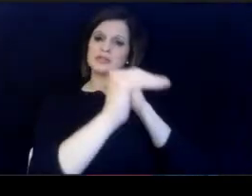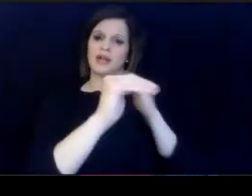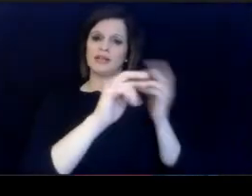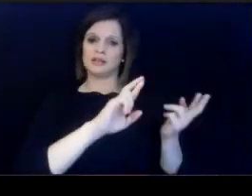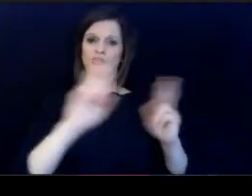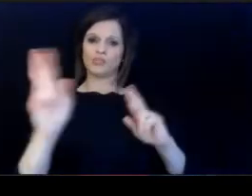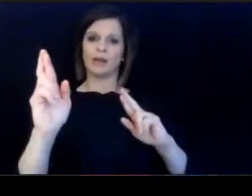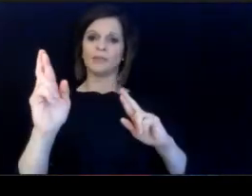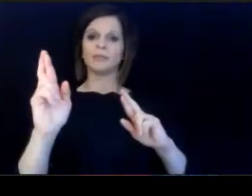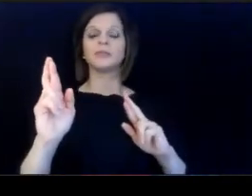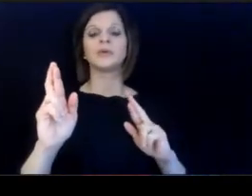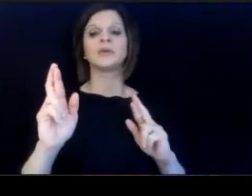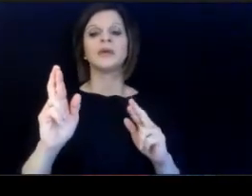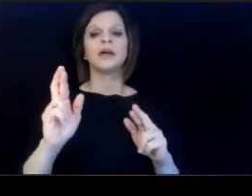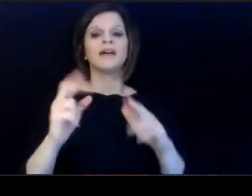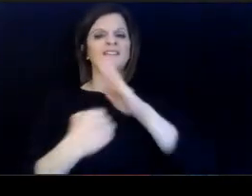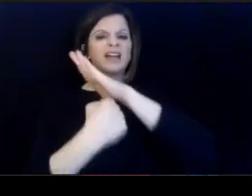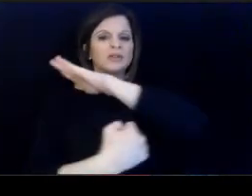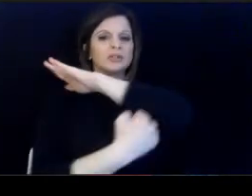teachers who serve as good role models.